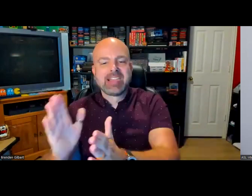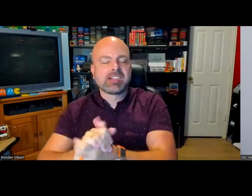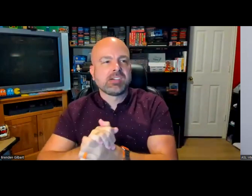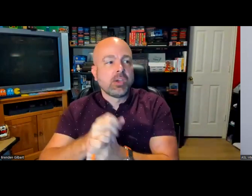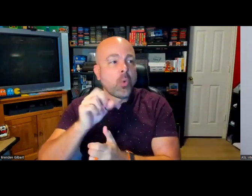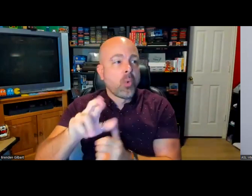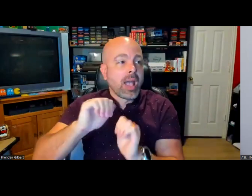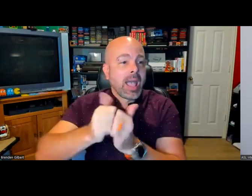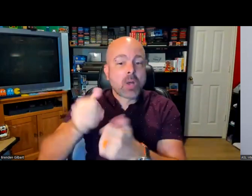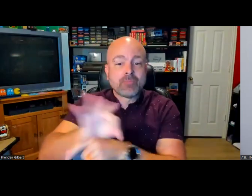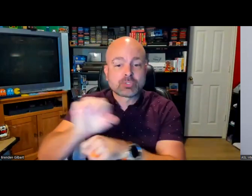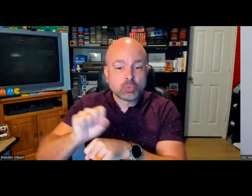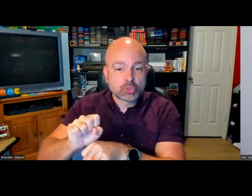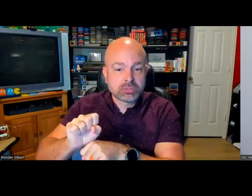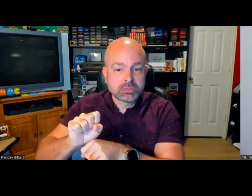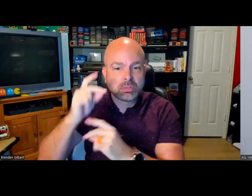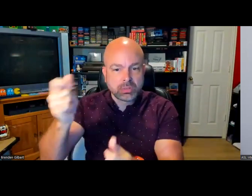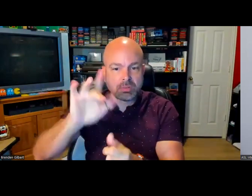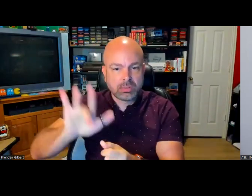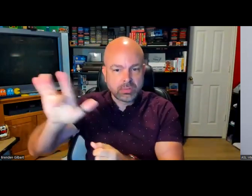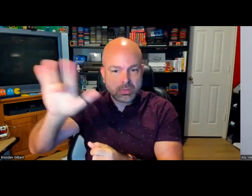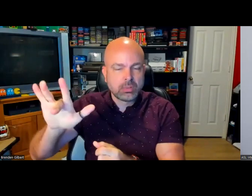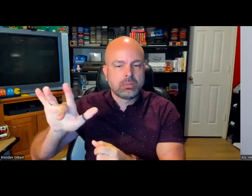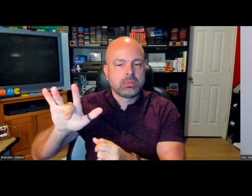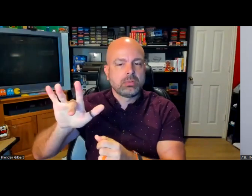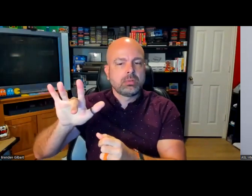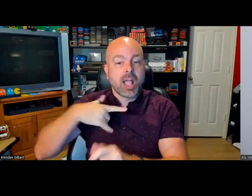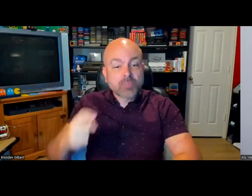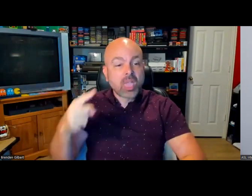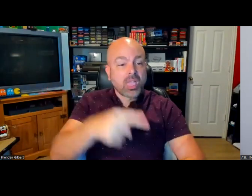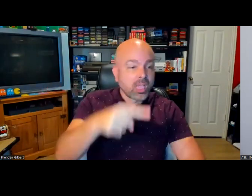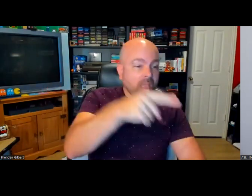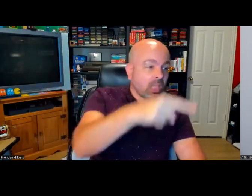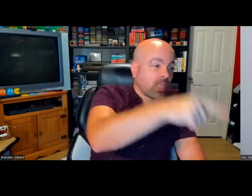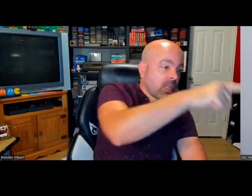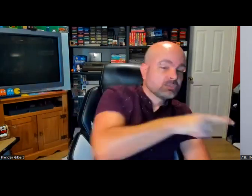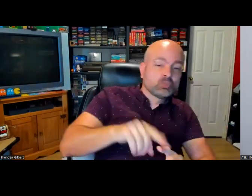couldn't see what the person was saying because the captions are the same color as the clothing. So having the functionality they